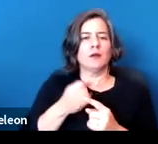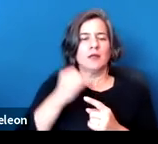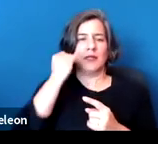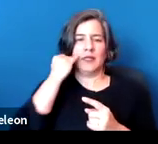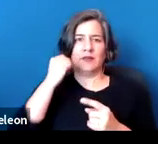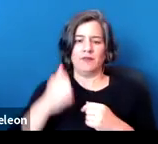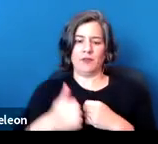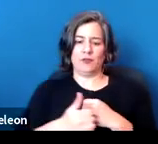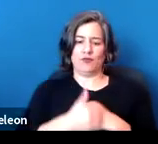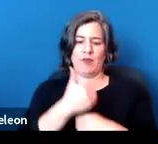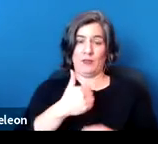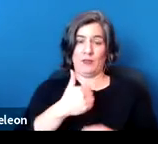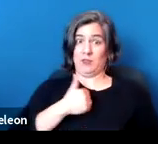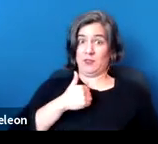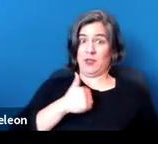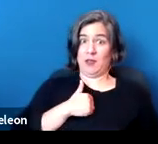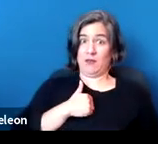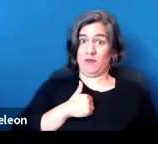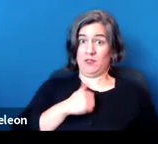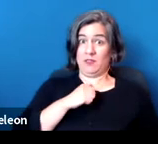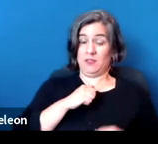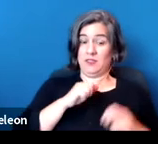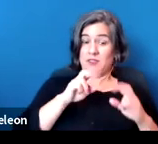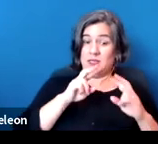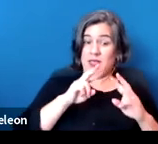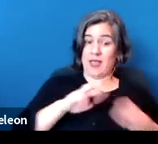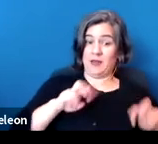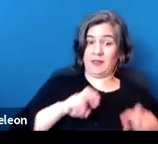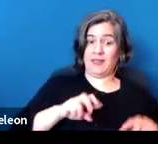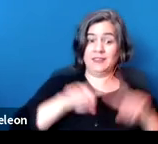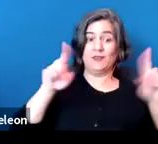to yourself is analyzed differently than the threat to others.